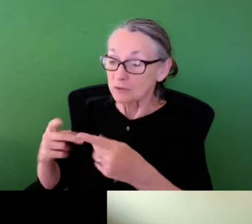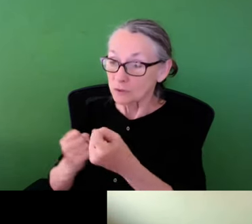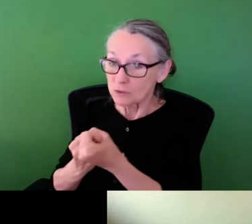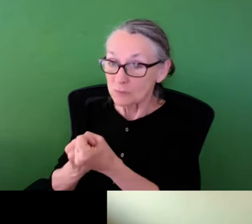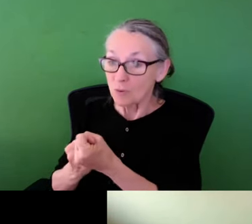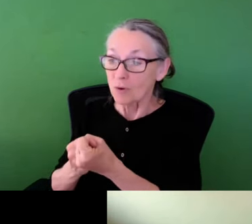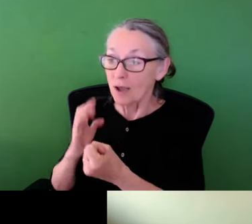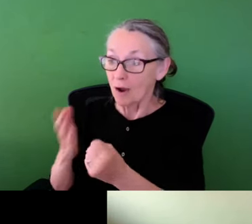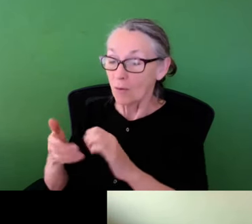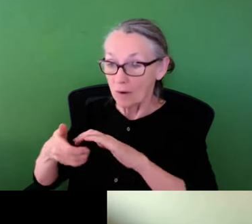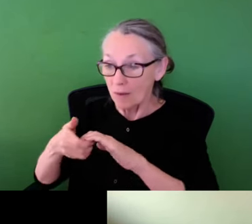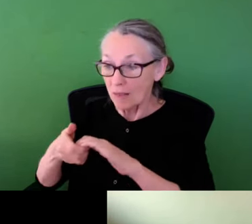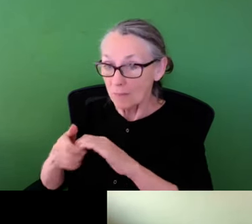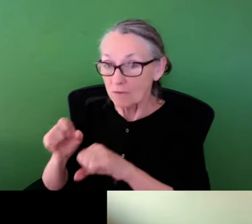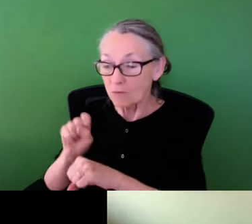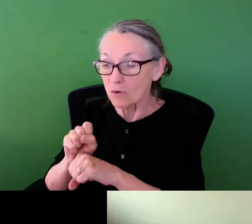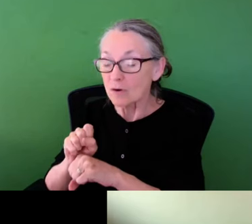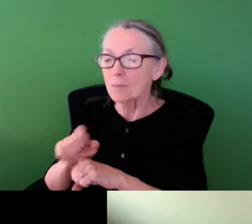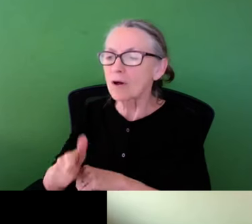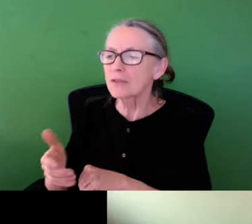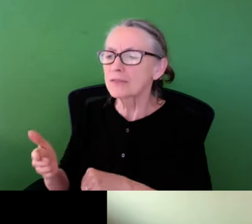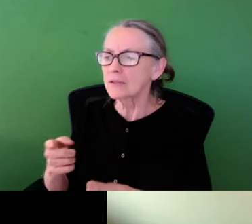I was writing pro bono proposals in support of not